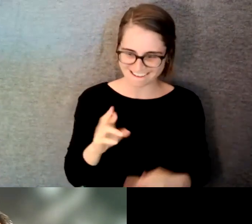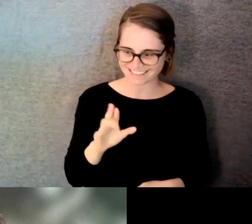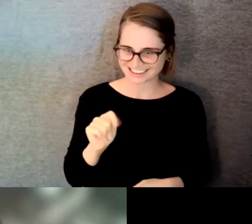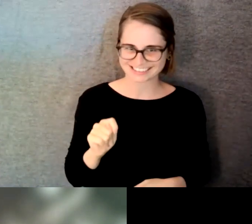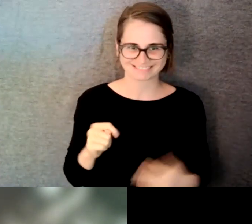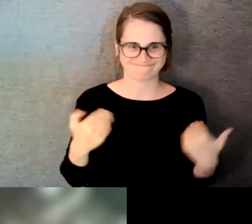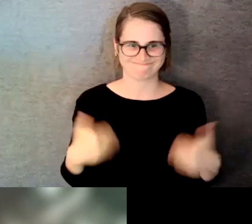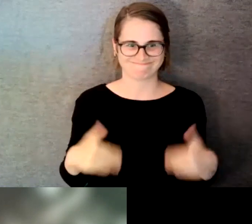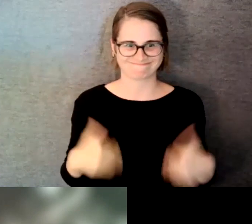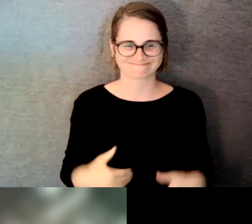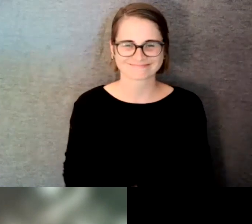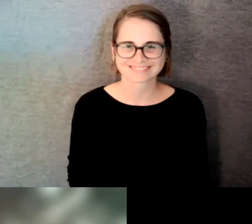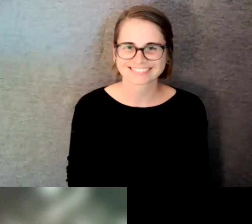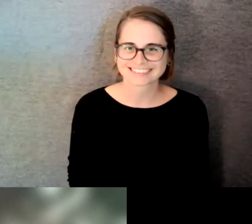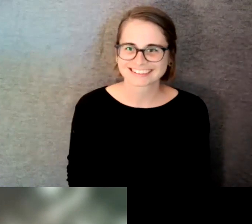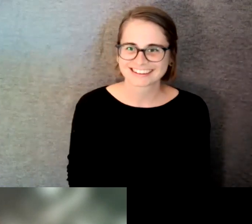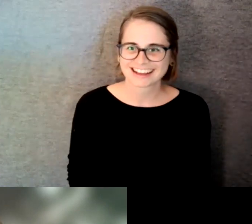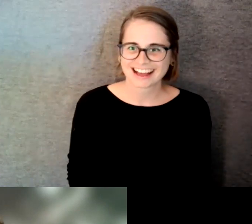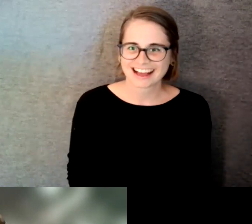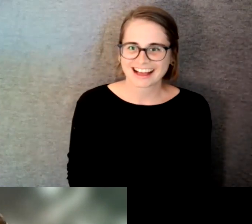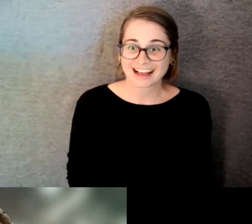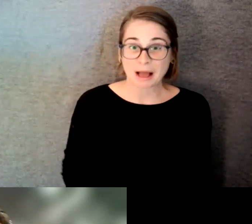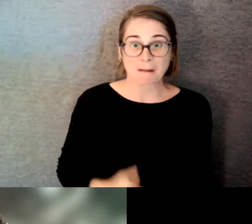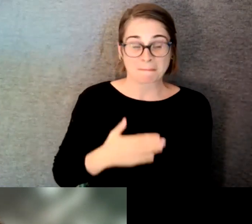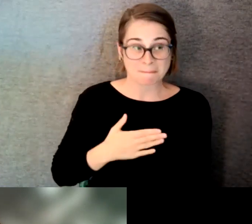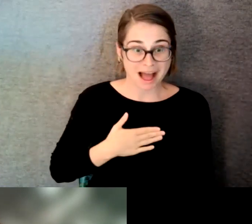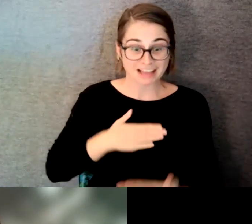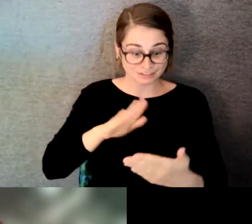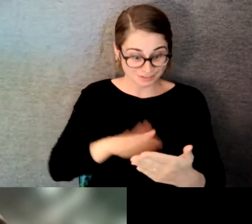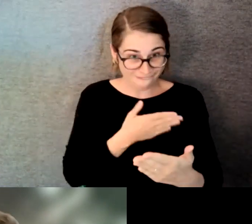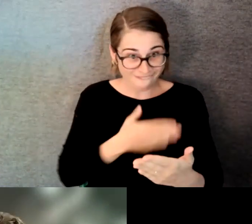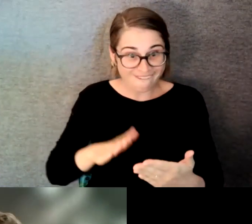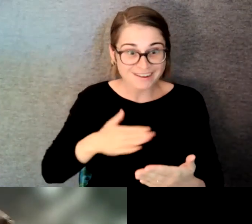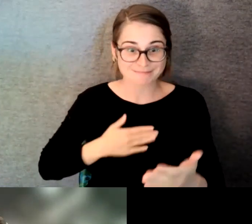didn't expect my songwriting and musical theater writing would be the root that would bring